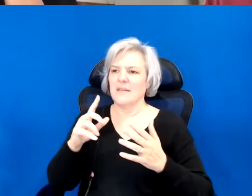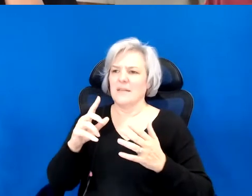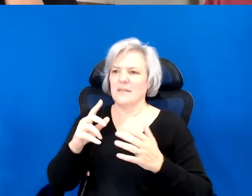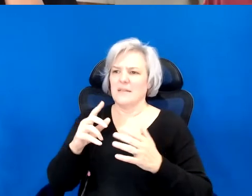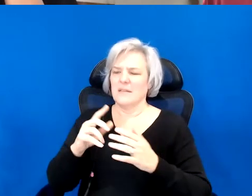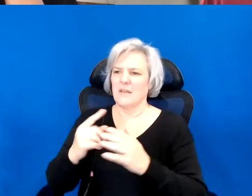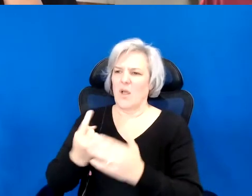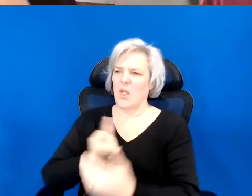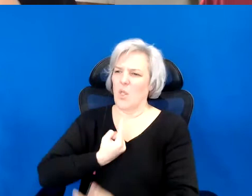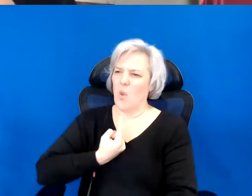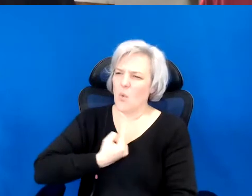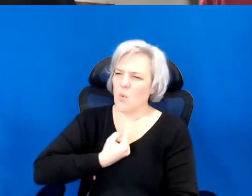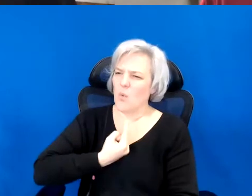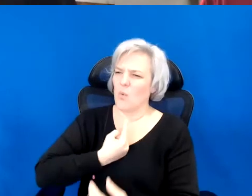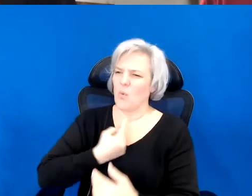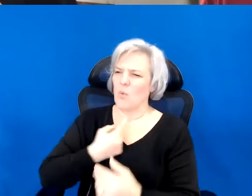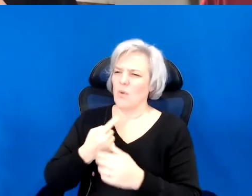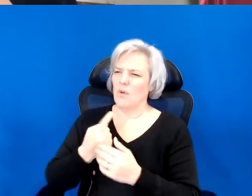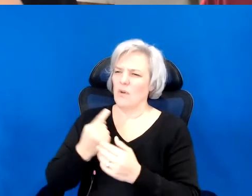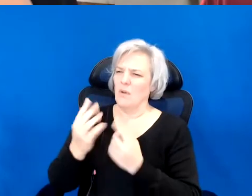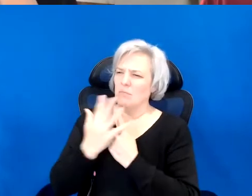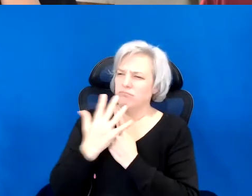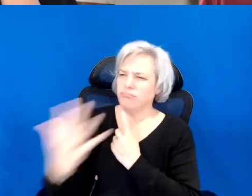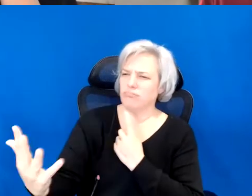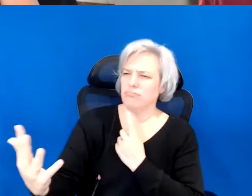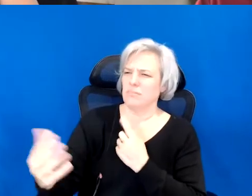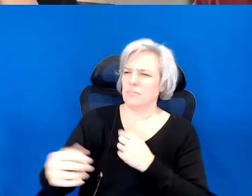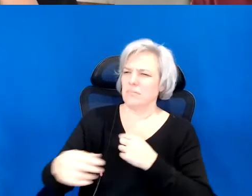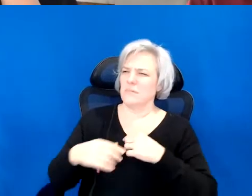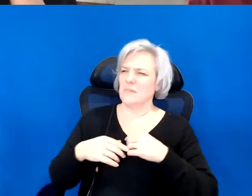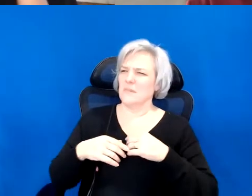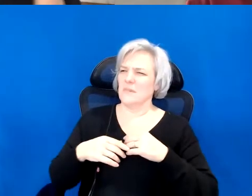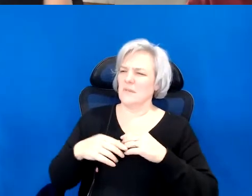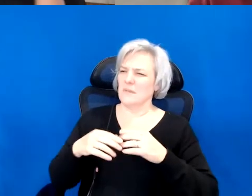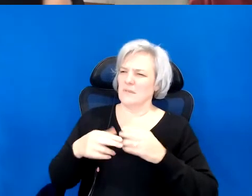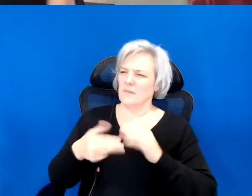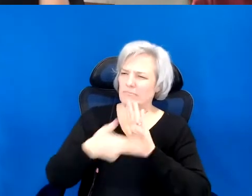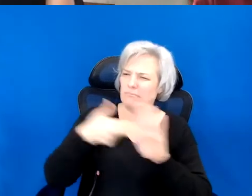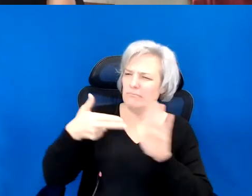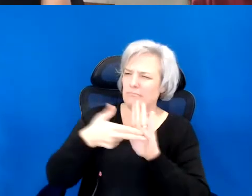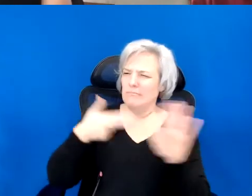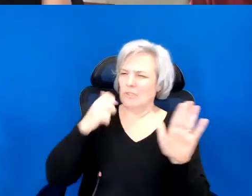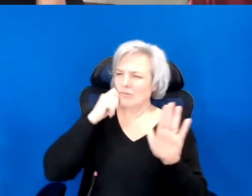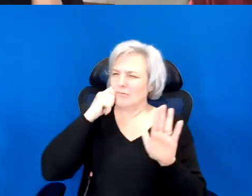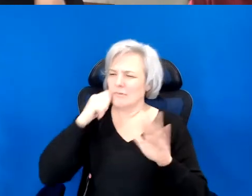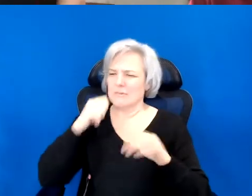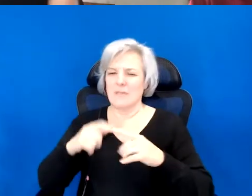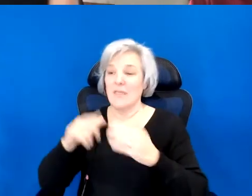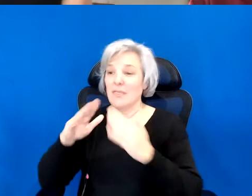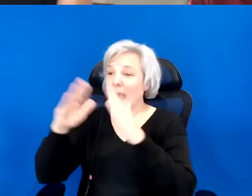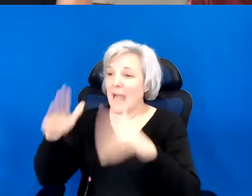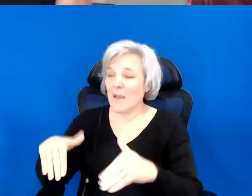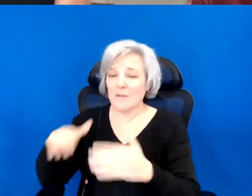And expressed racism and the house and the neighborhood where extensions of one another